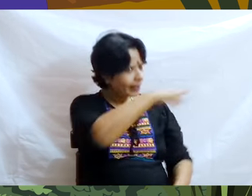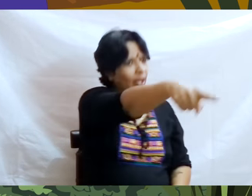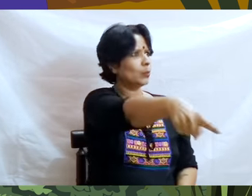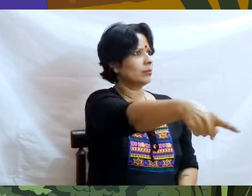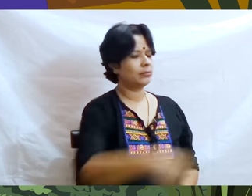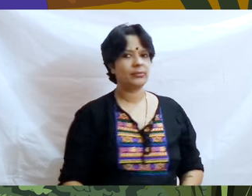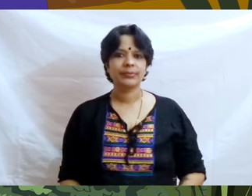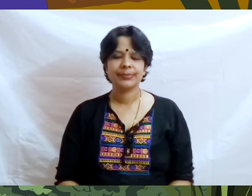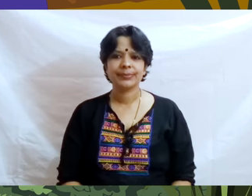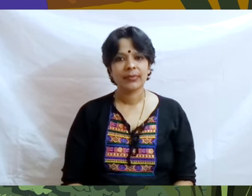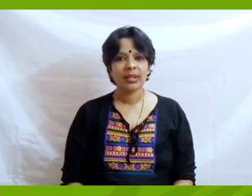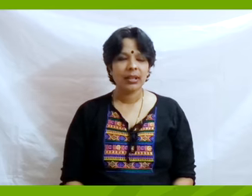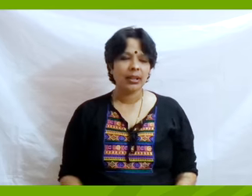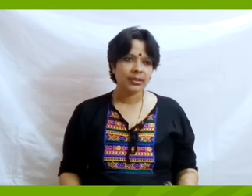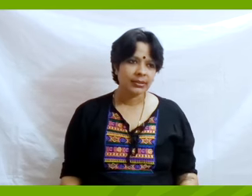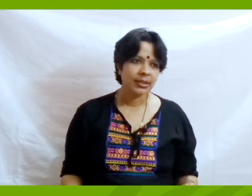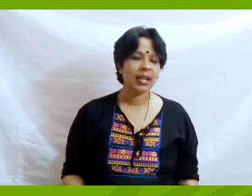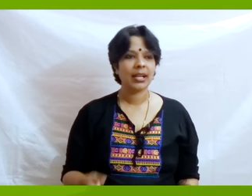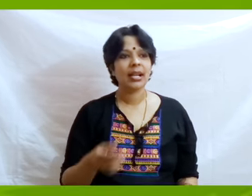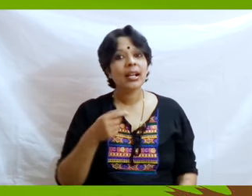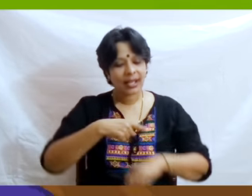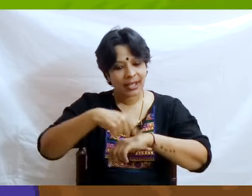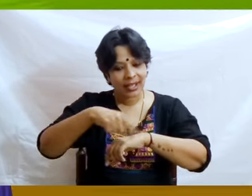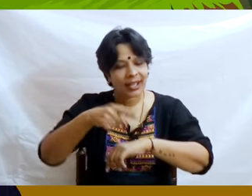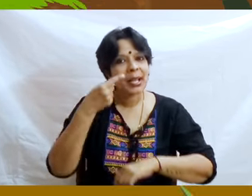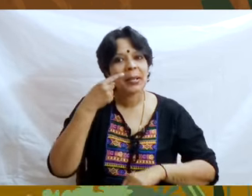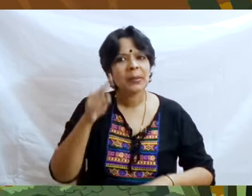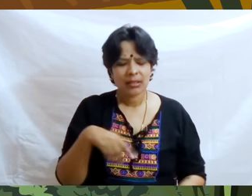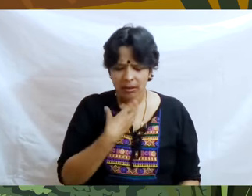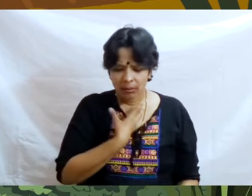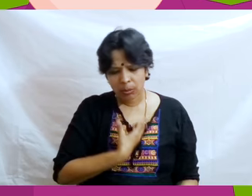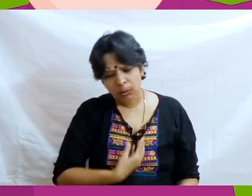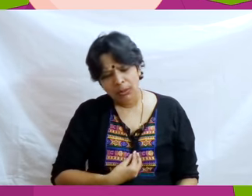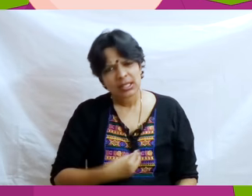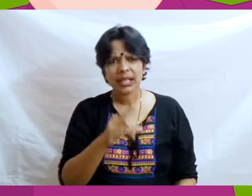he made the boy get down and climbed up himself to ride just to please the Merchants.